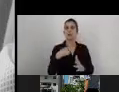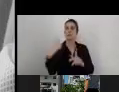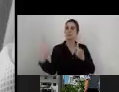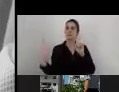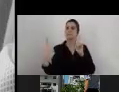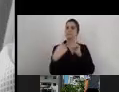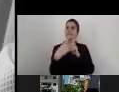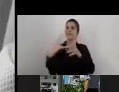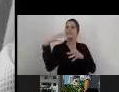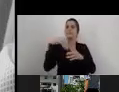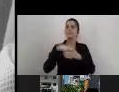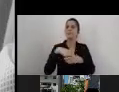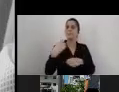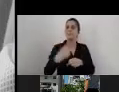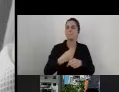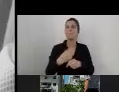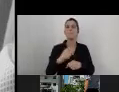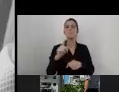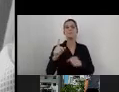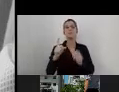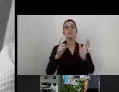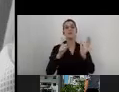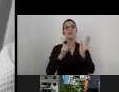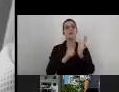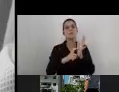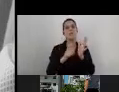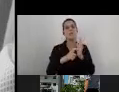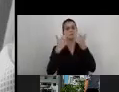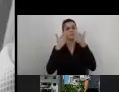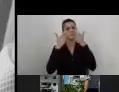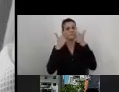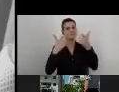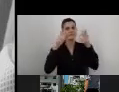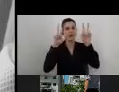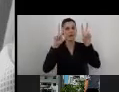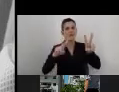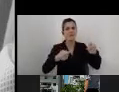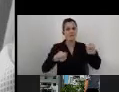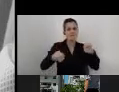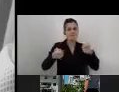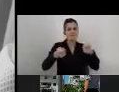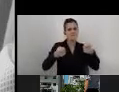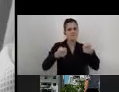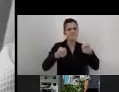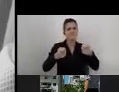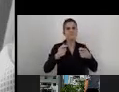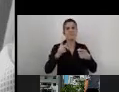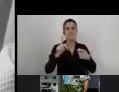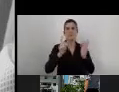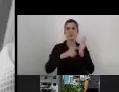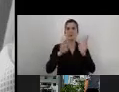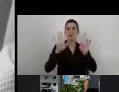it requires a high level of supervision and management. It also requires a high level of maintenance.